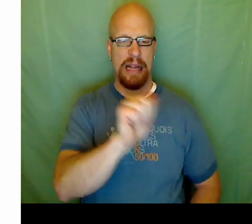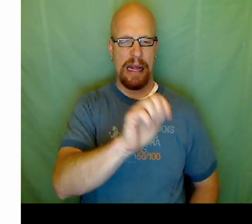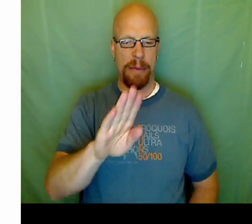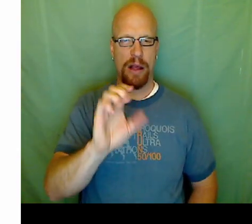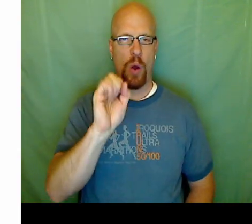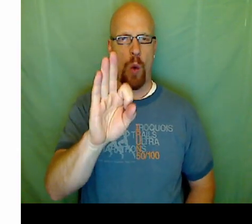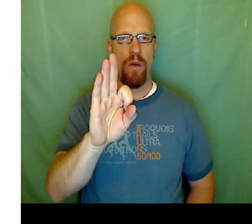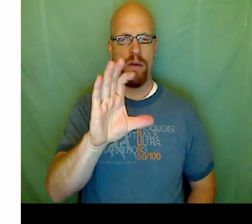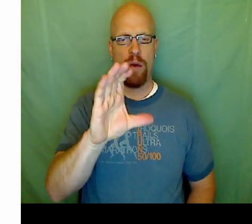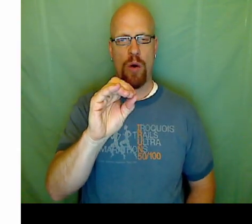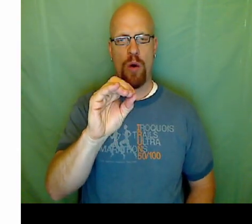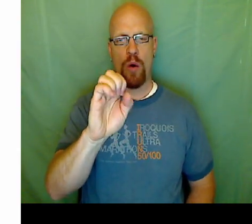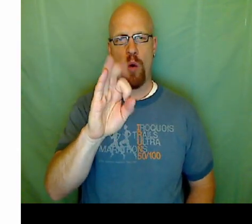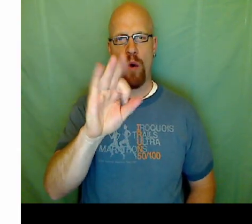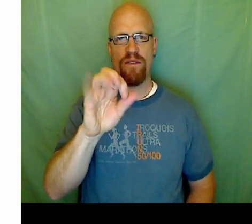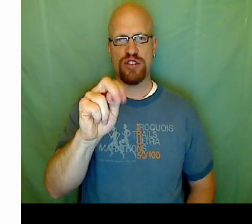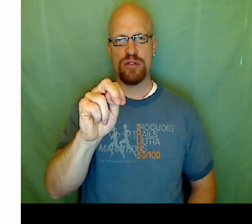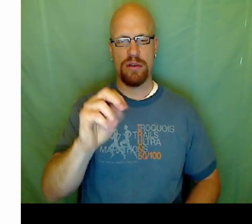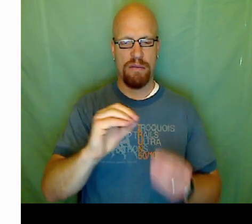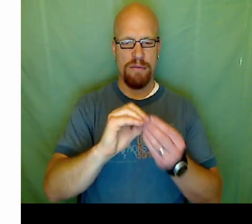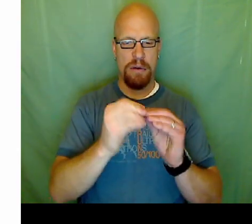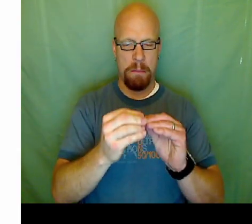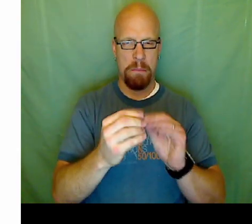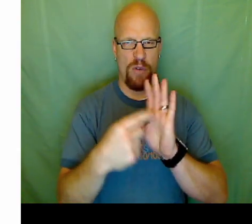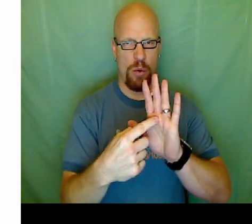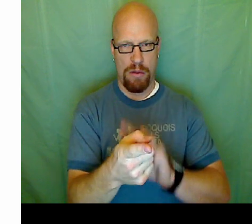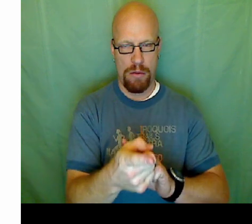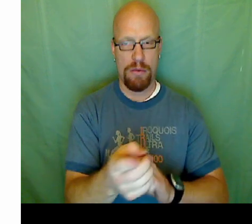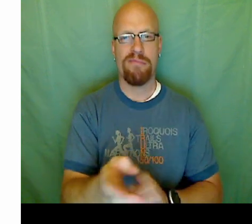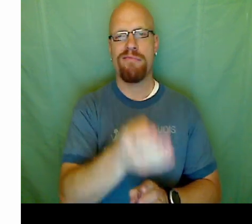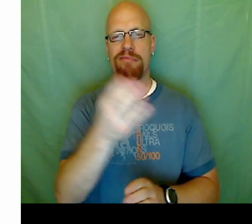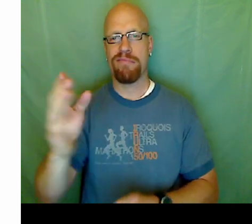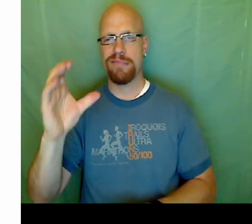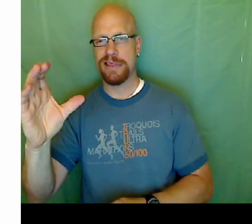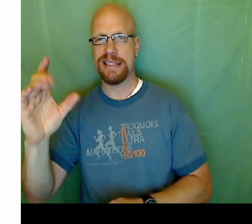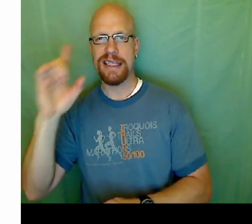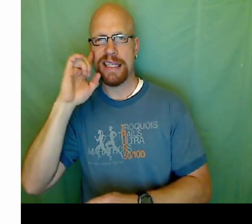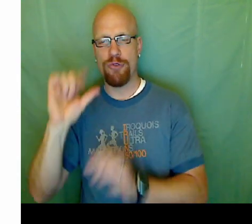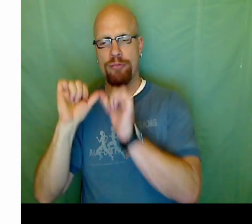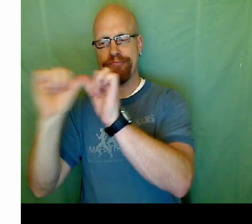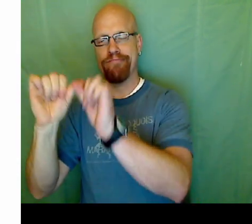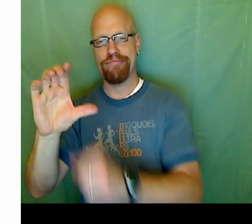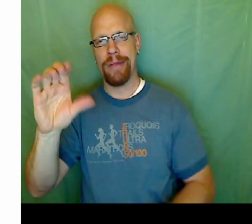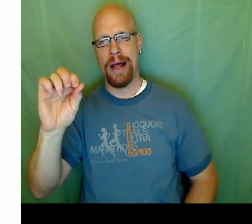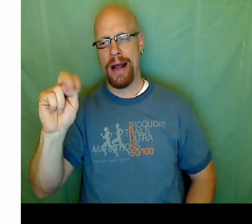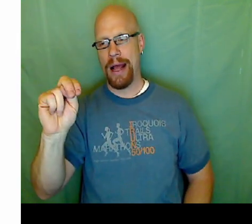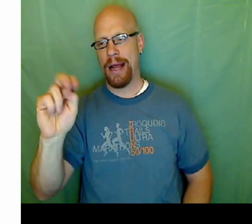So A X plus B Y equals C, the standard form.